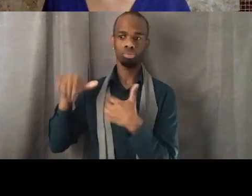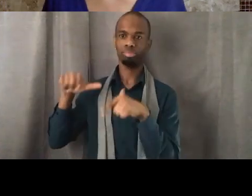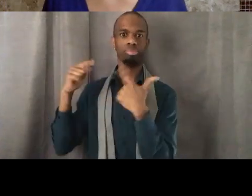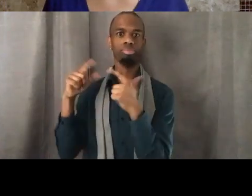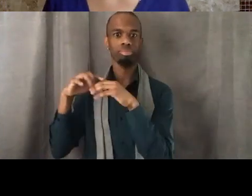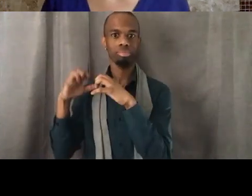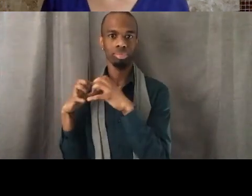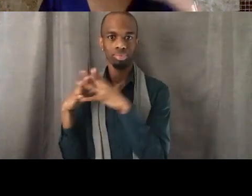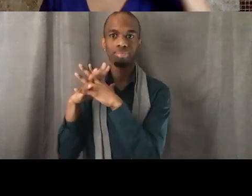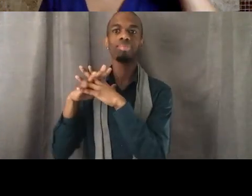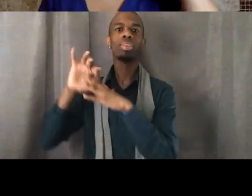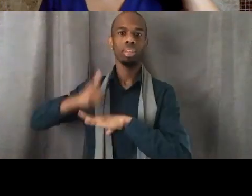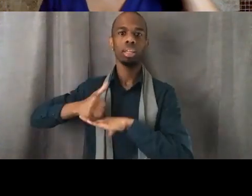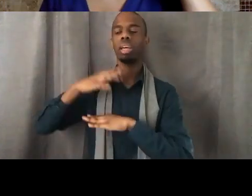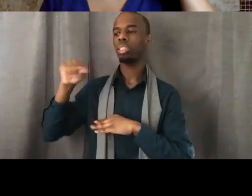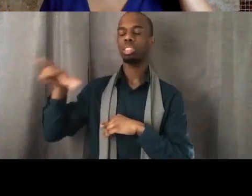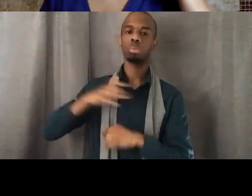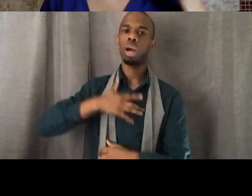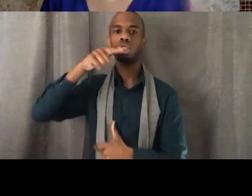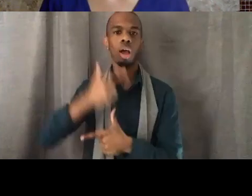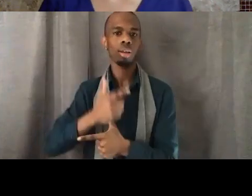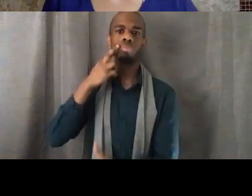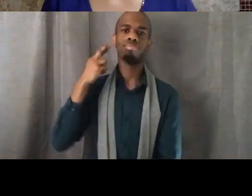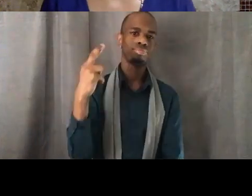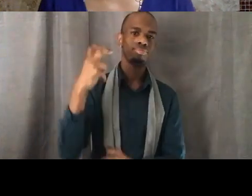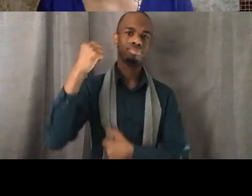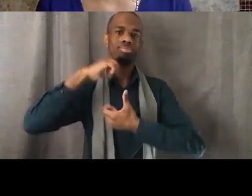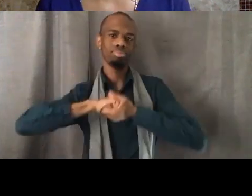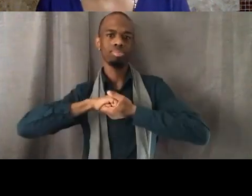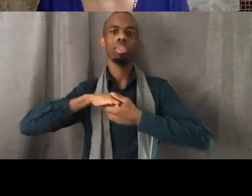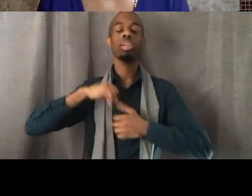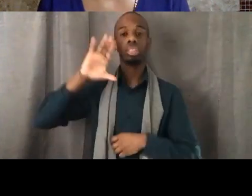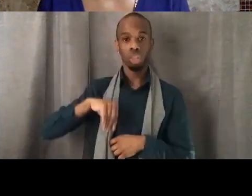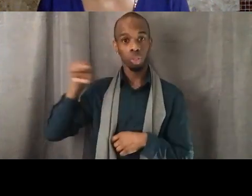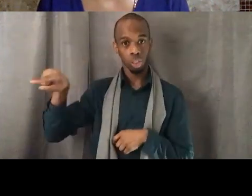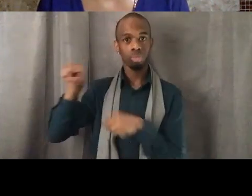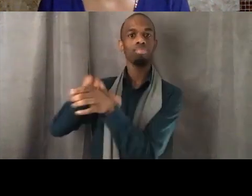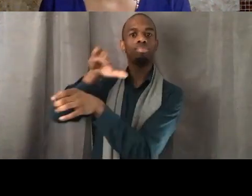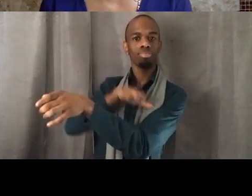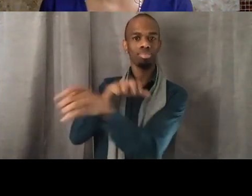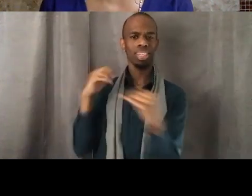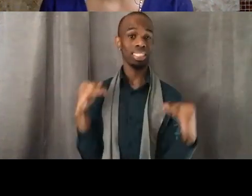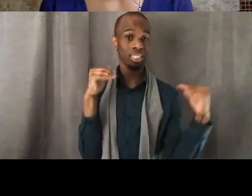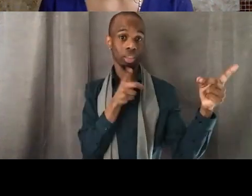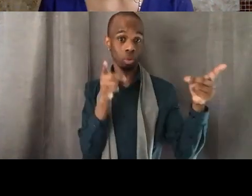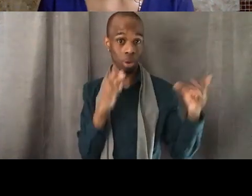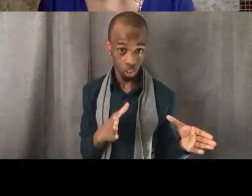we're reading Patrisse Cullors stepped back as Executive Director as of Friday.